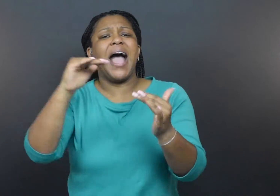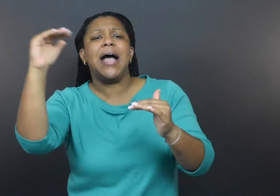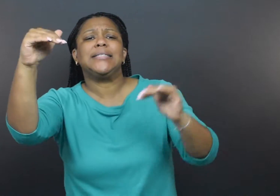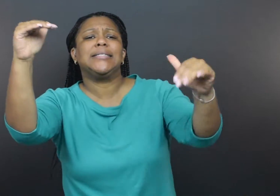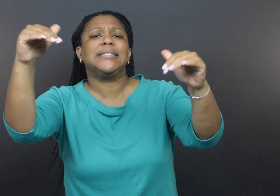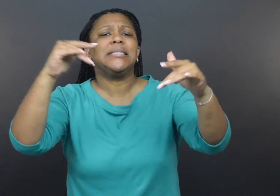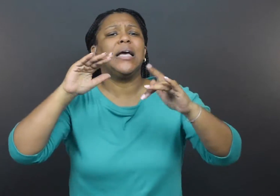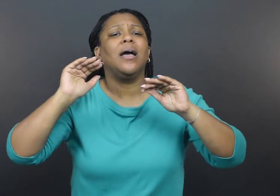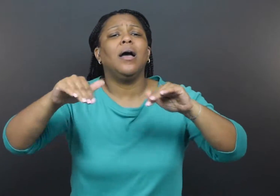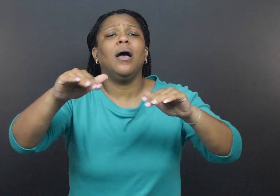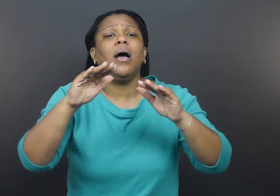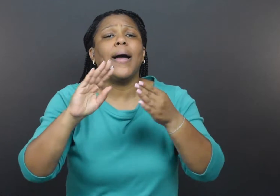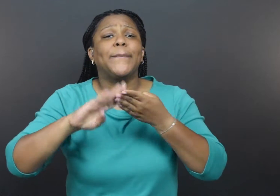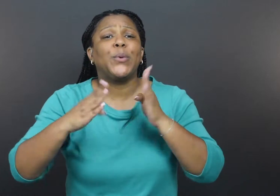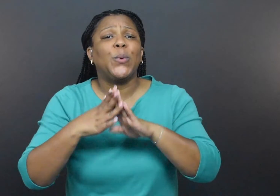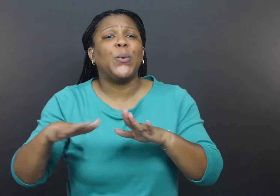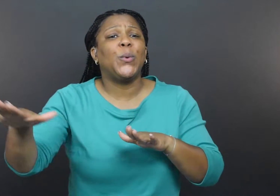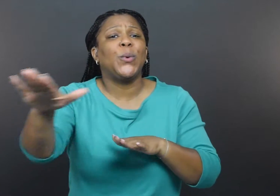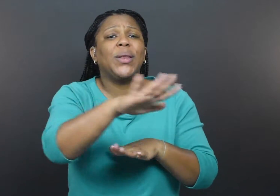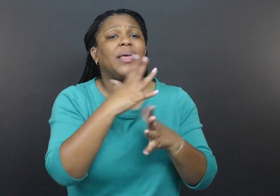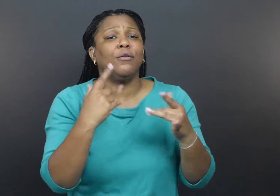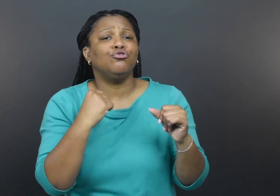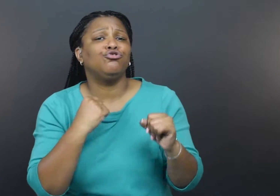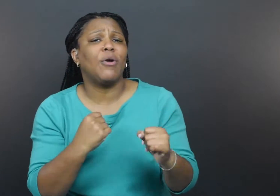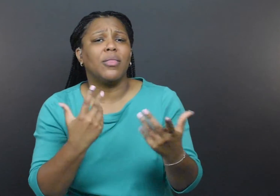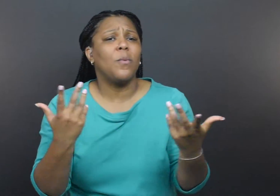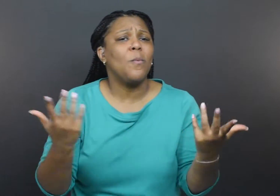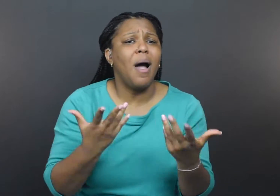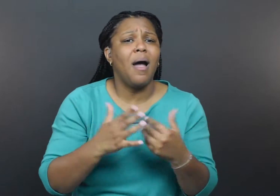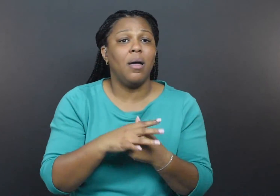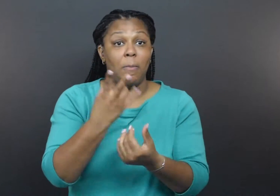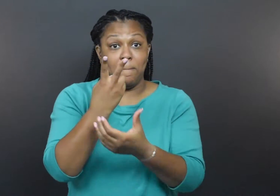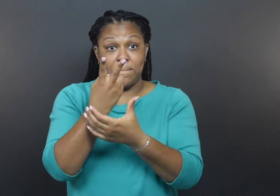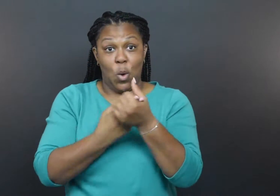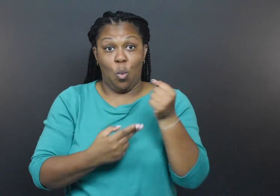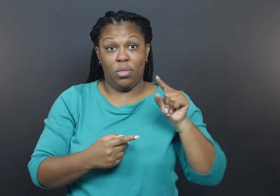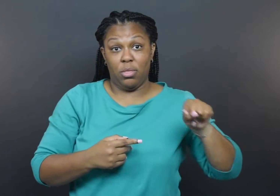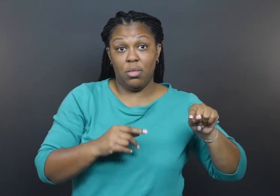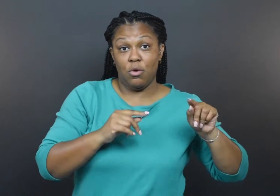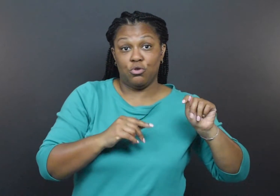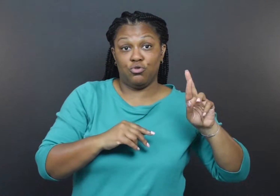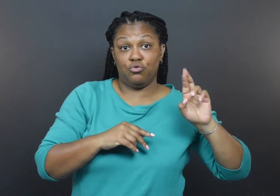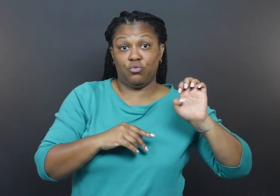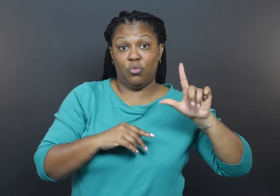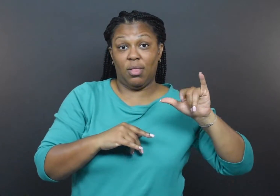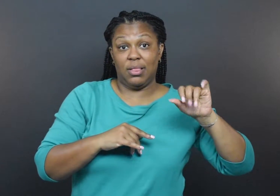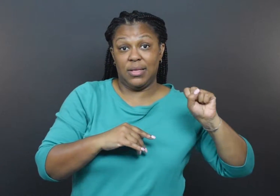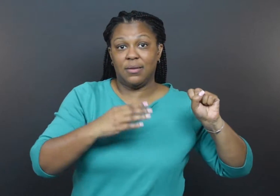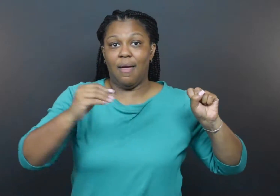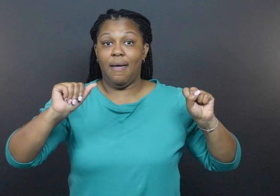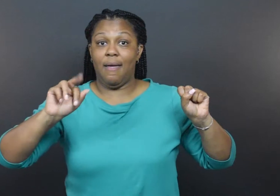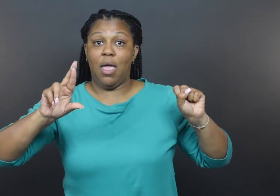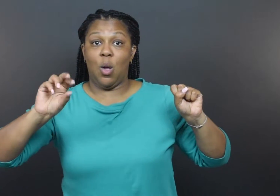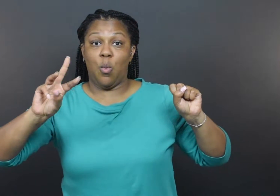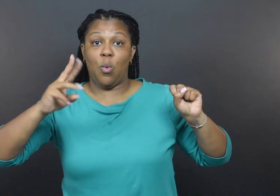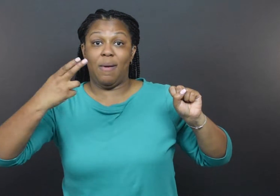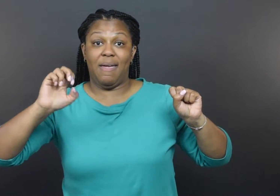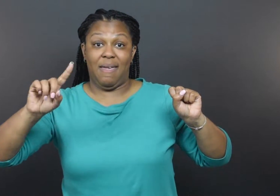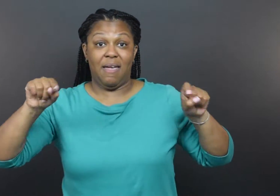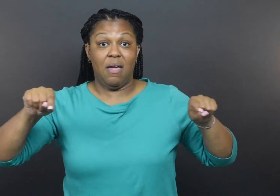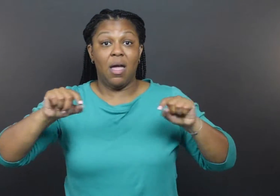Recognizing and tapping into community strengths Both Trellis and Arrowhead Area Agency on